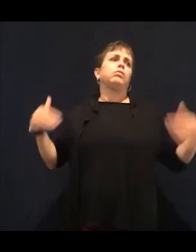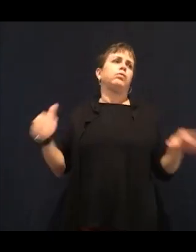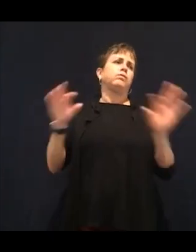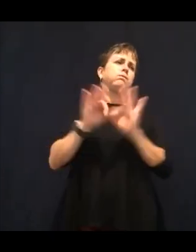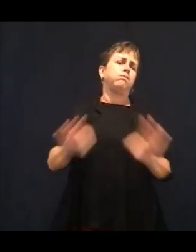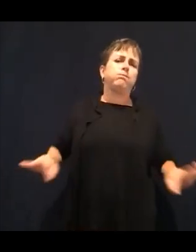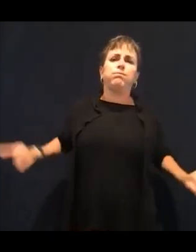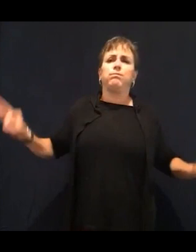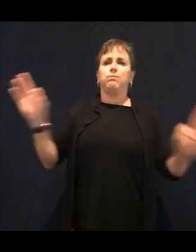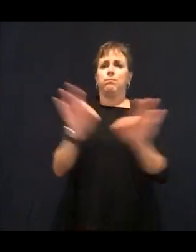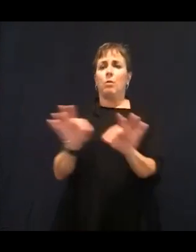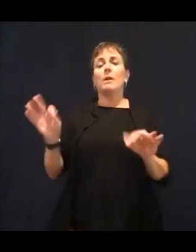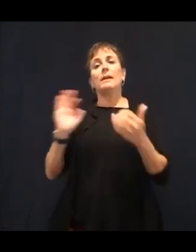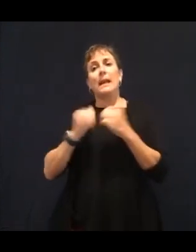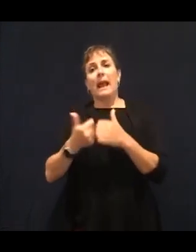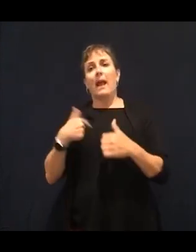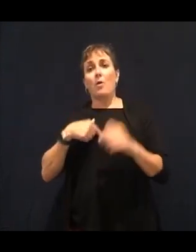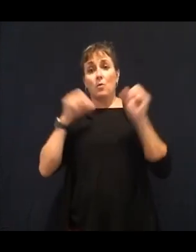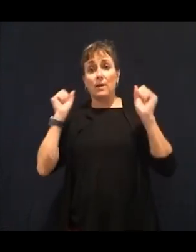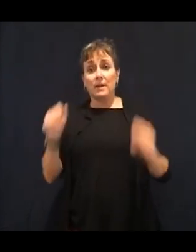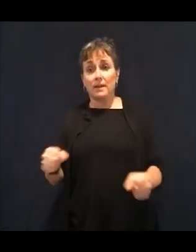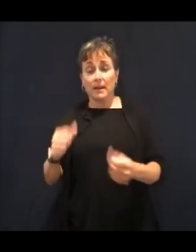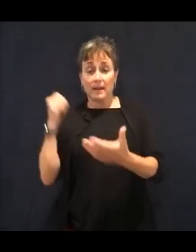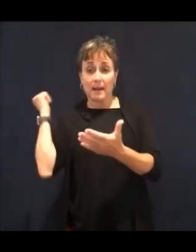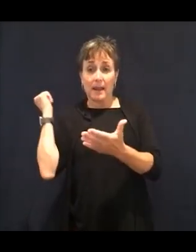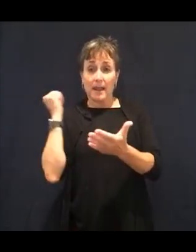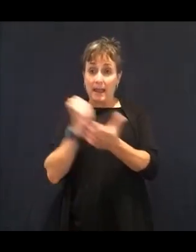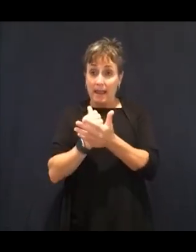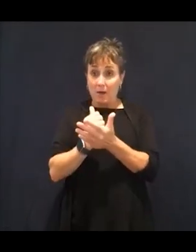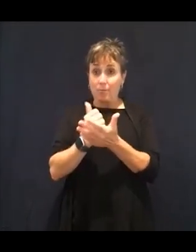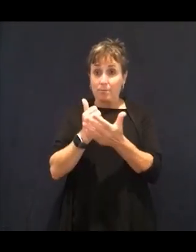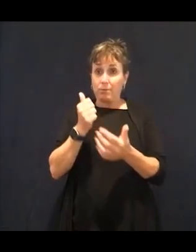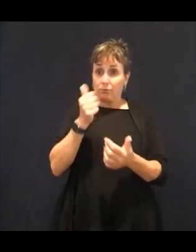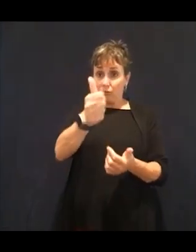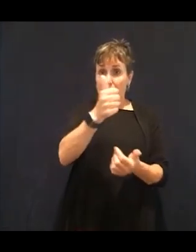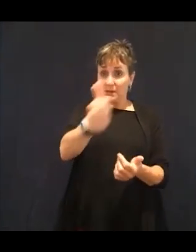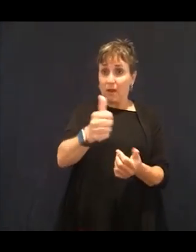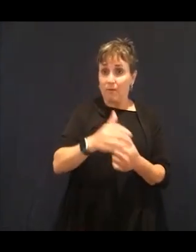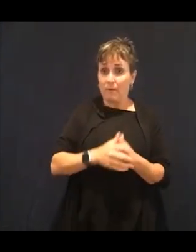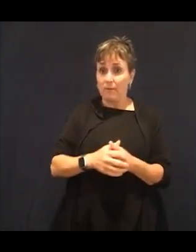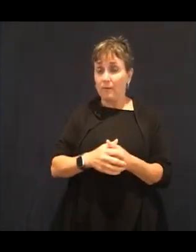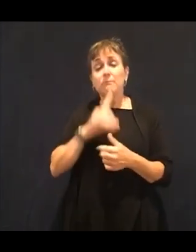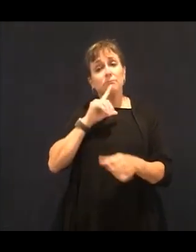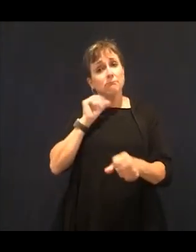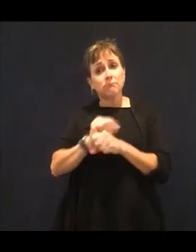help with those copies. Right. Those copies